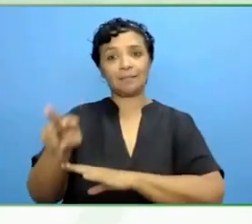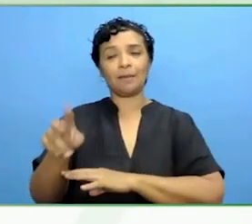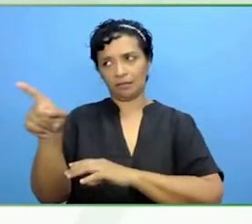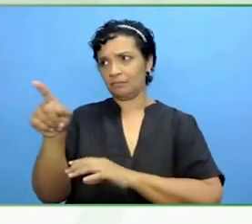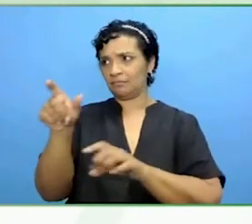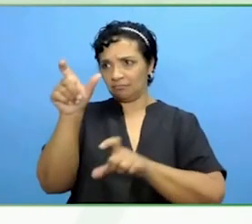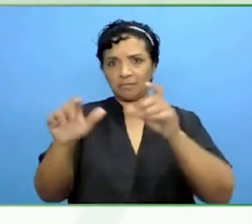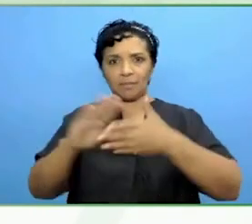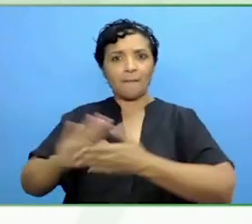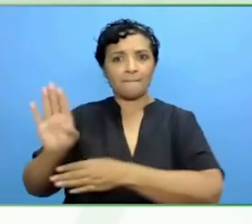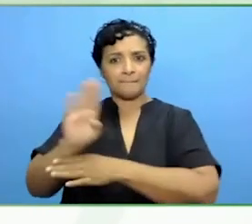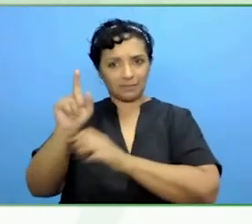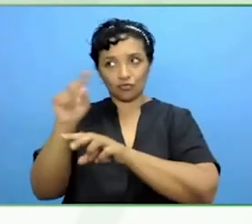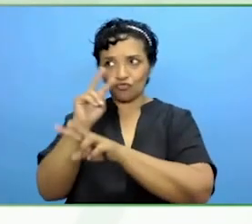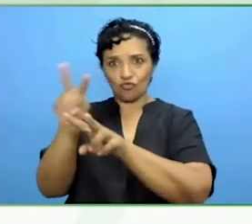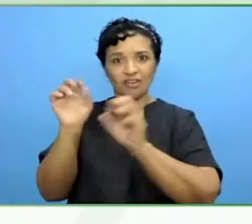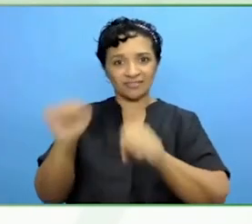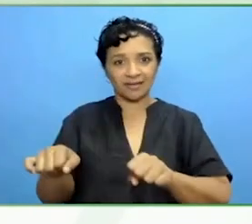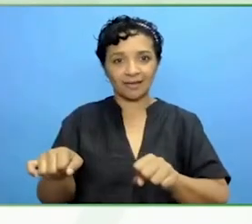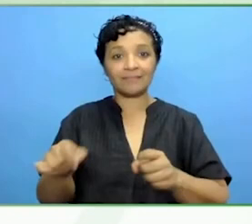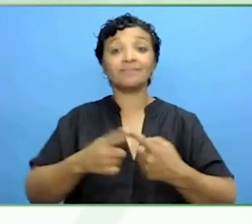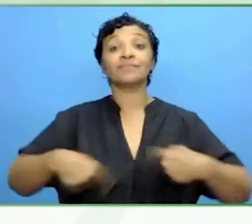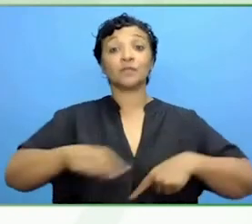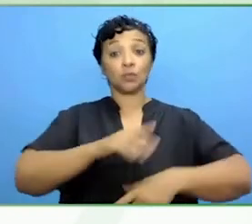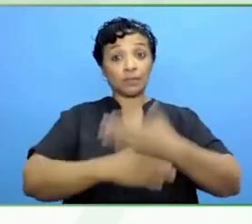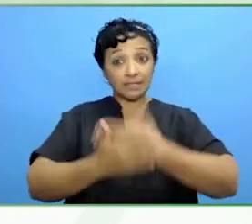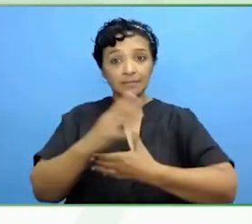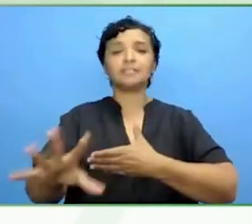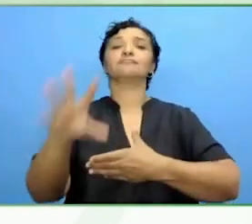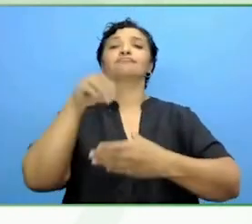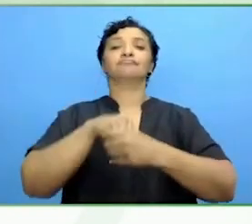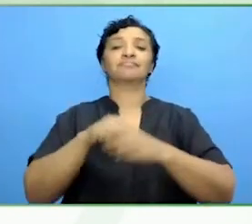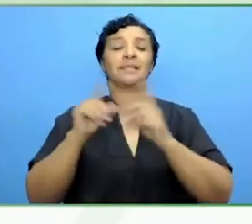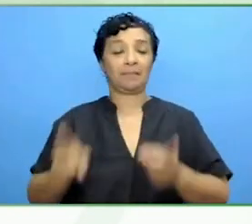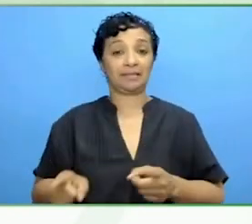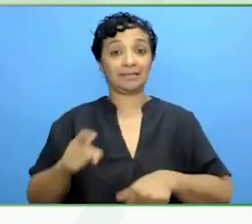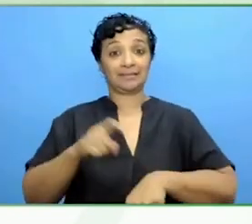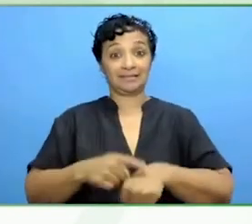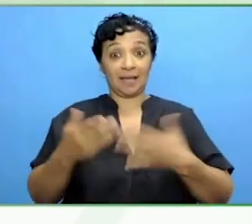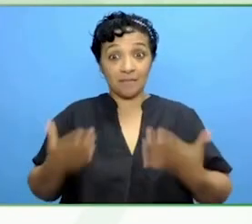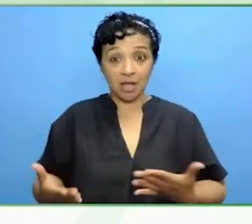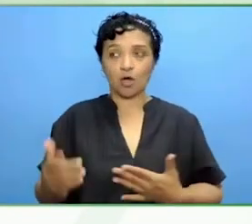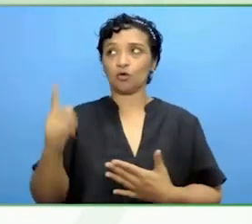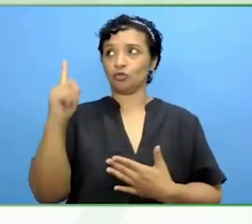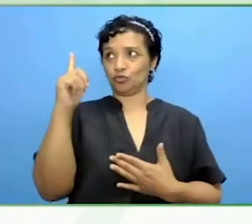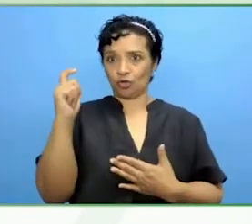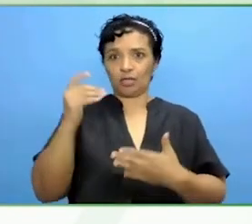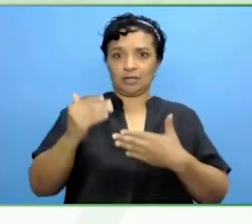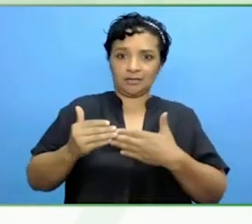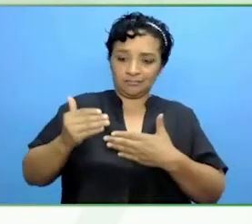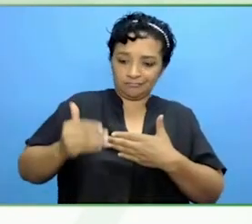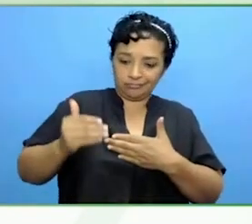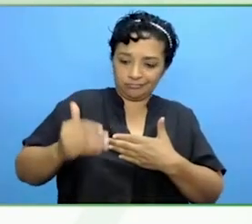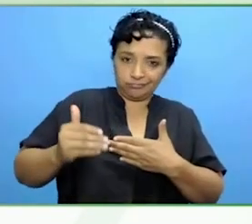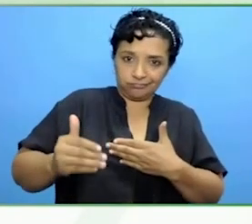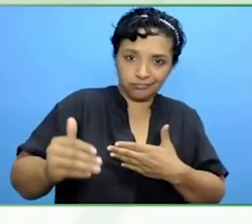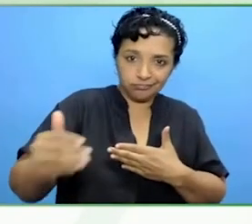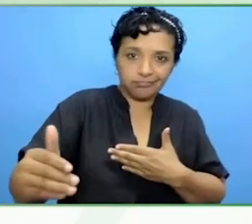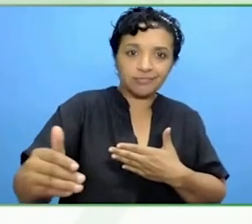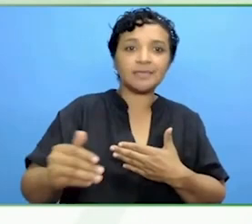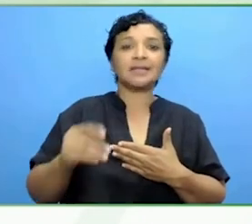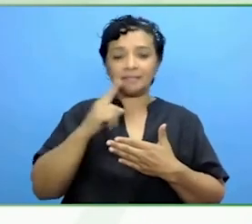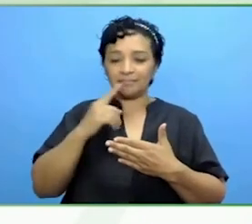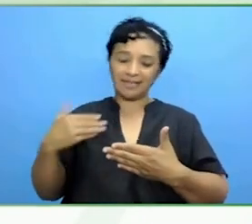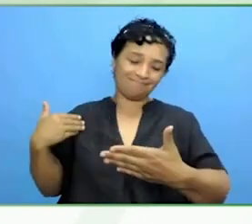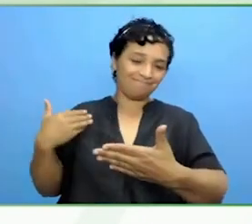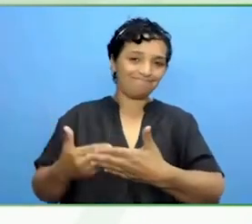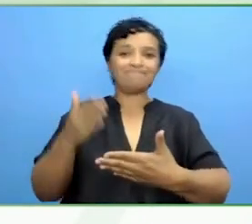inside the company. 'Nothing without us' - involve us at every stage.